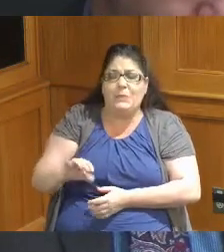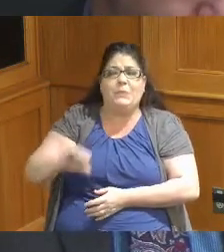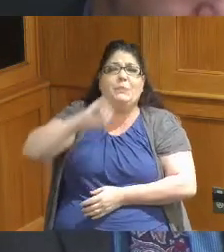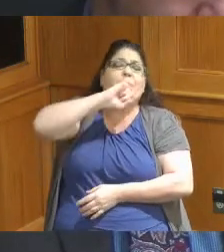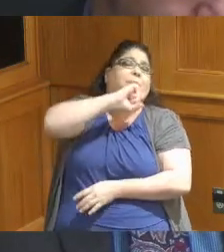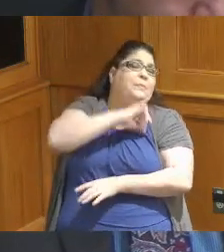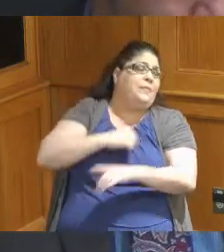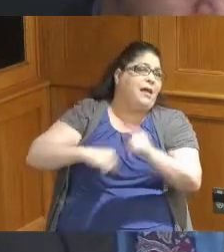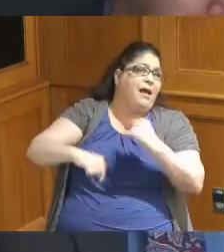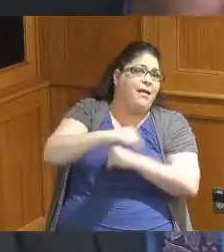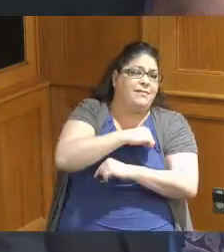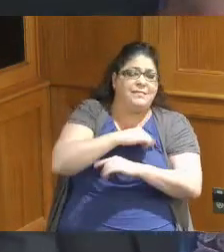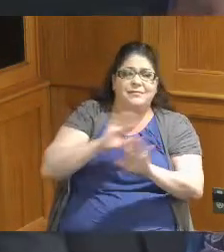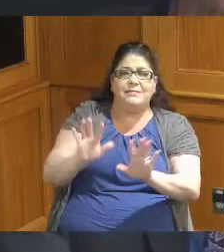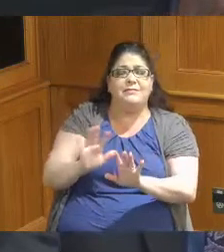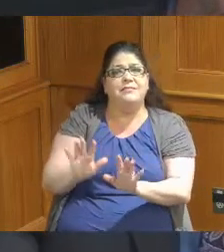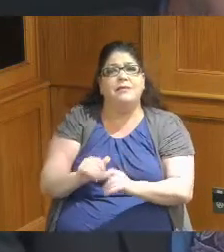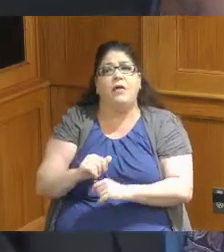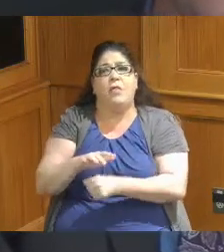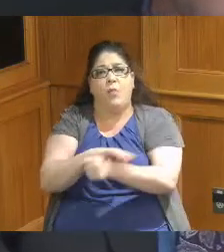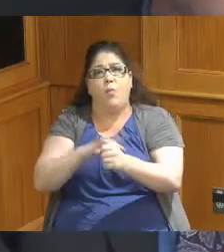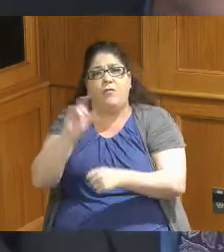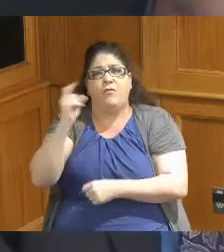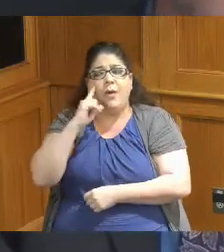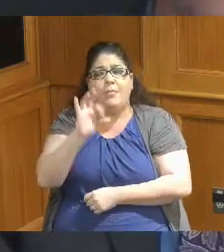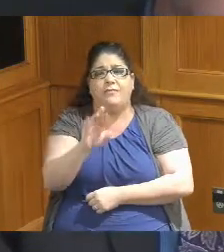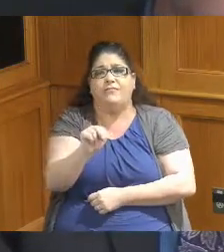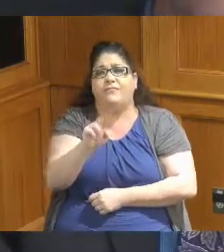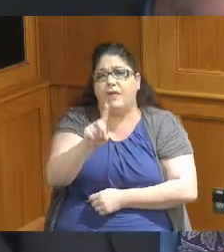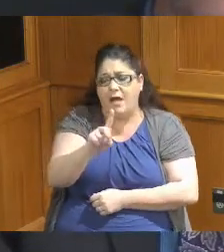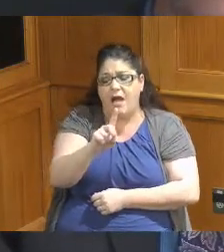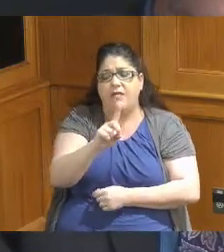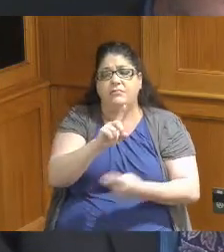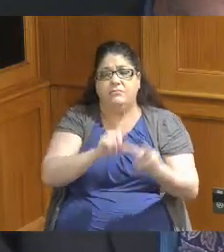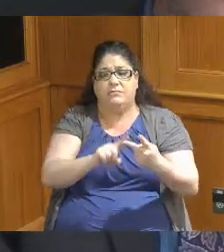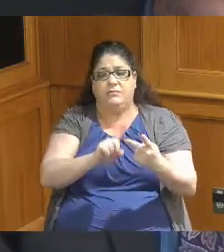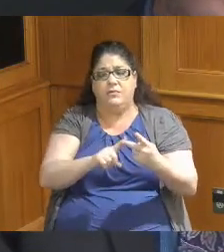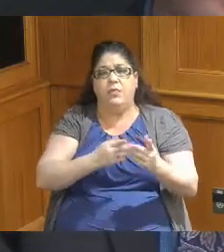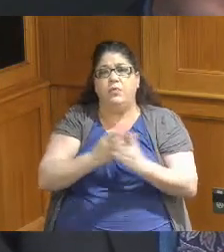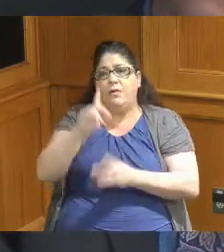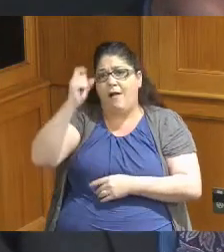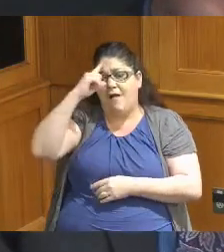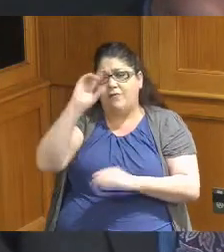and in addition to that the local government fund through the Governor's office was at 1.7